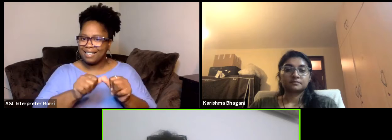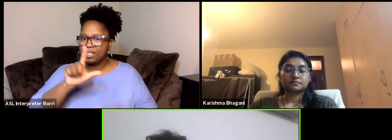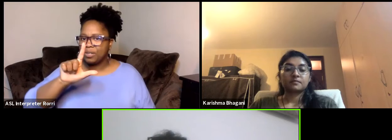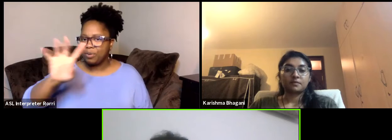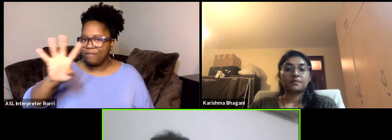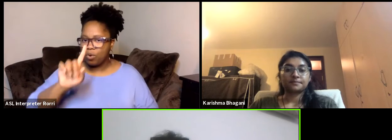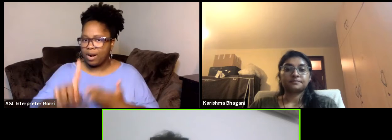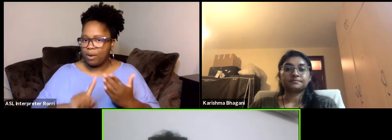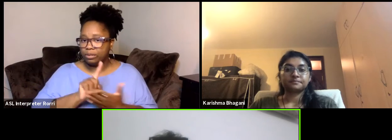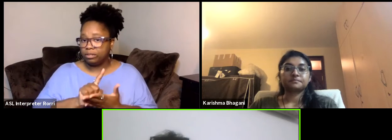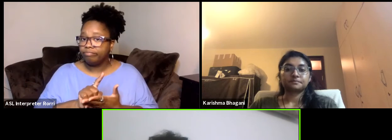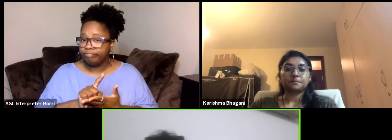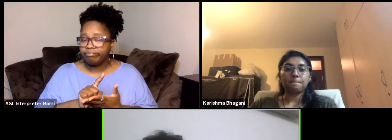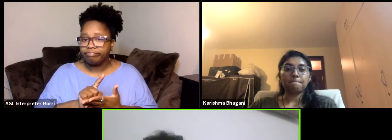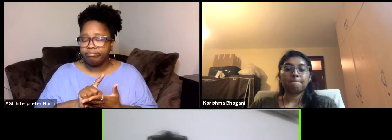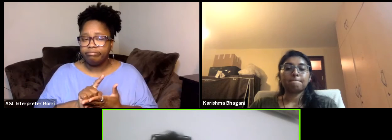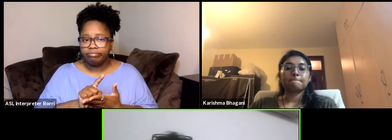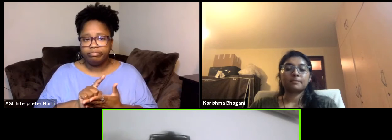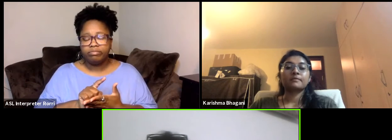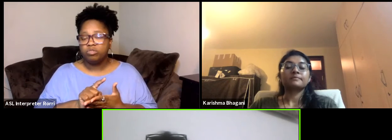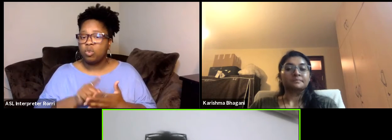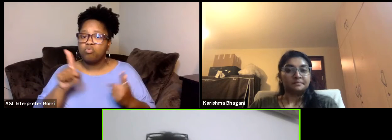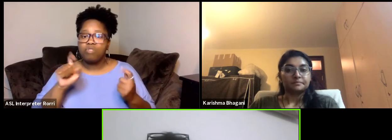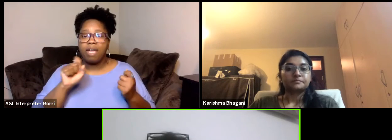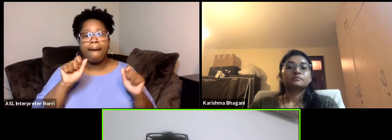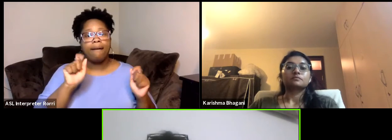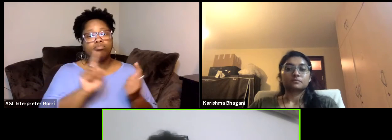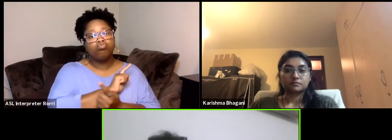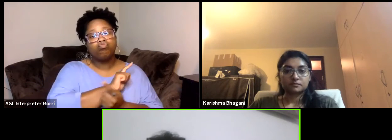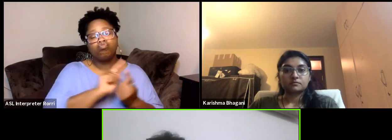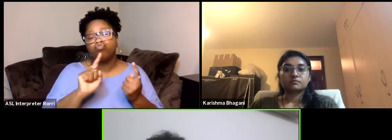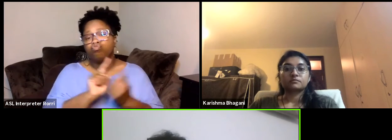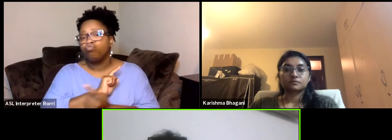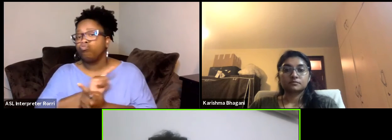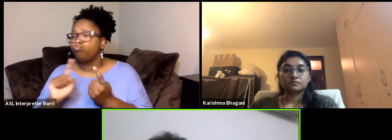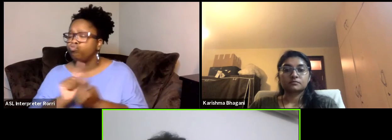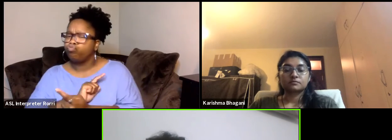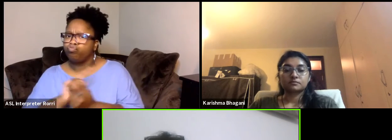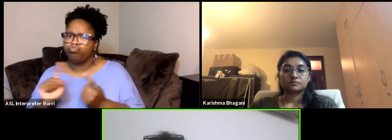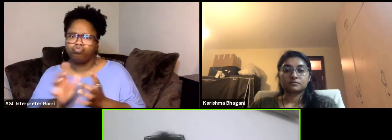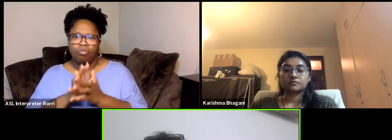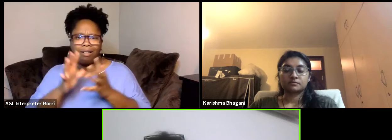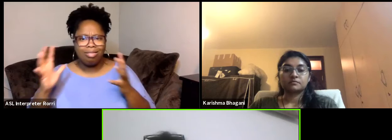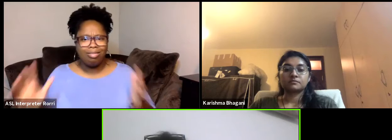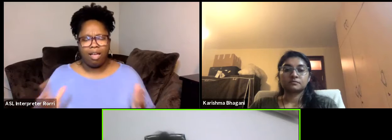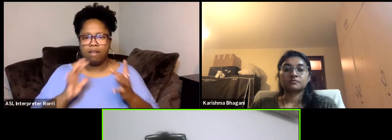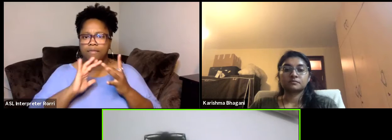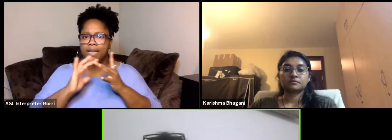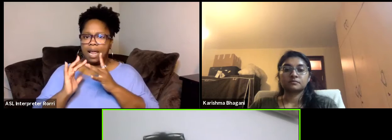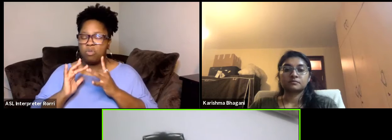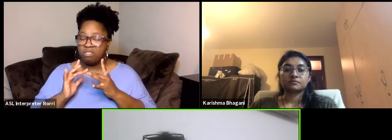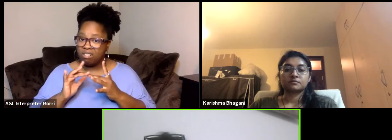you can meet it allows people to meet each other. So there is a lots of network and imagine 1,000 people